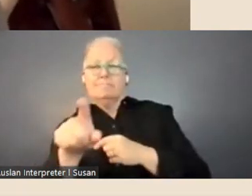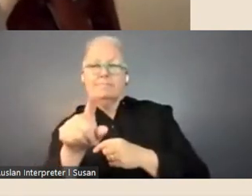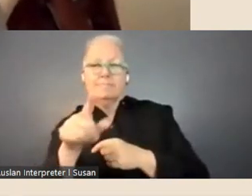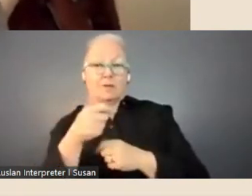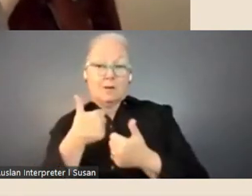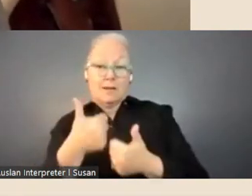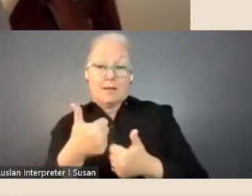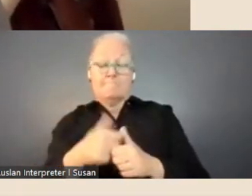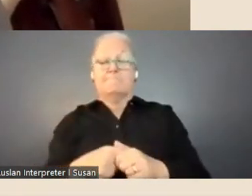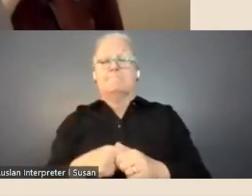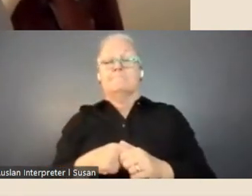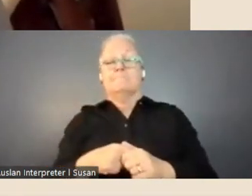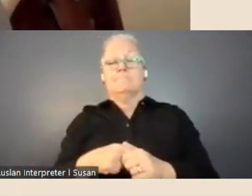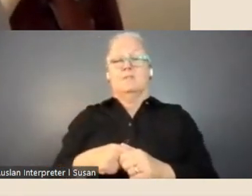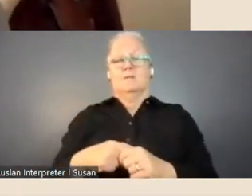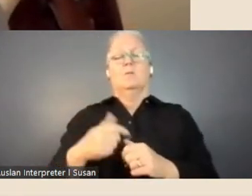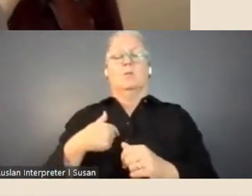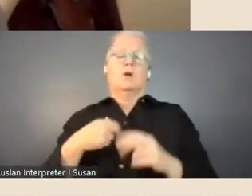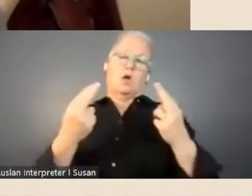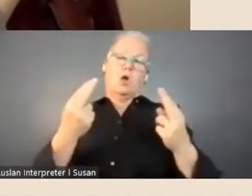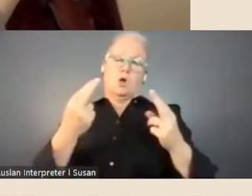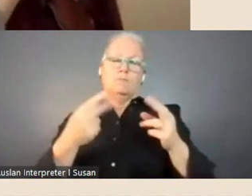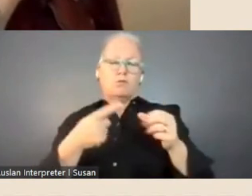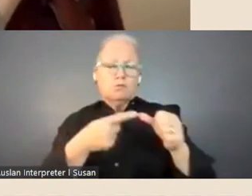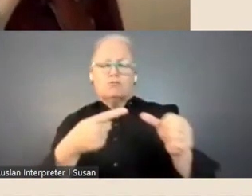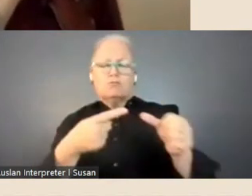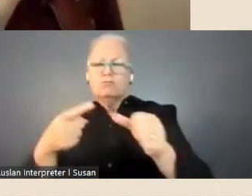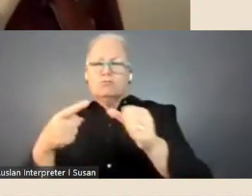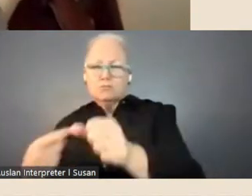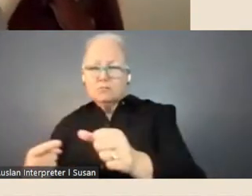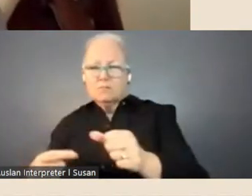as well as incorporating responses into our Frequently Asked Questions if there are some